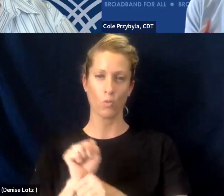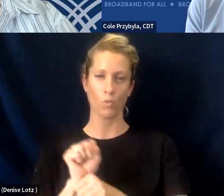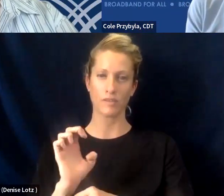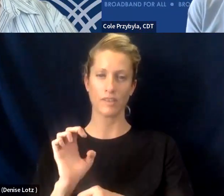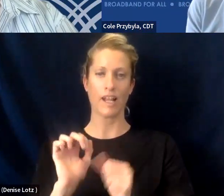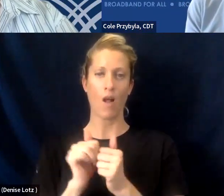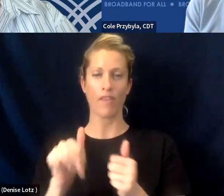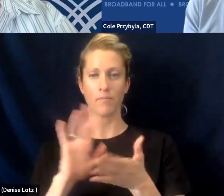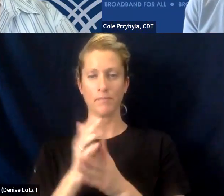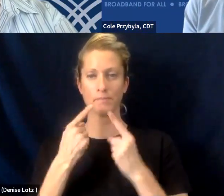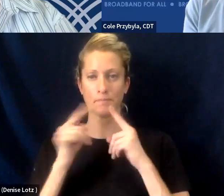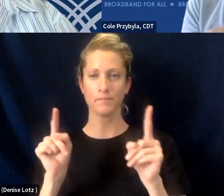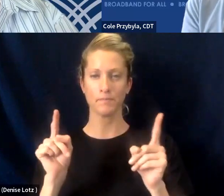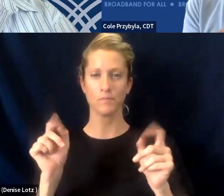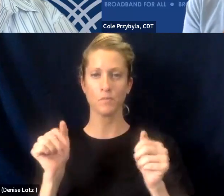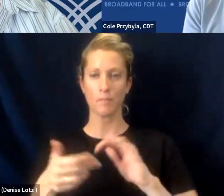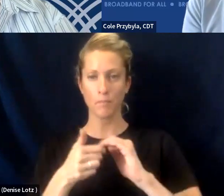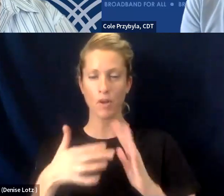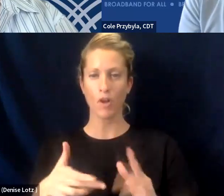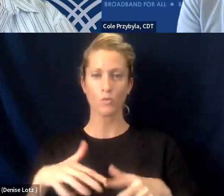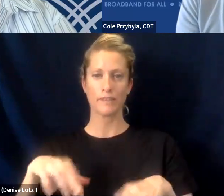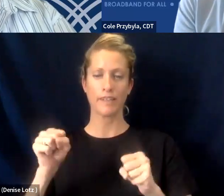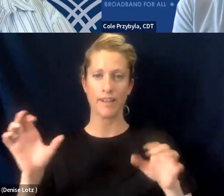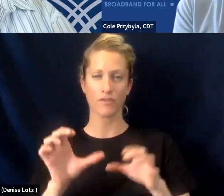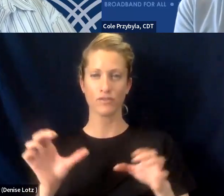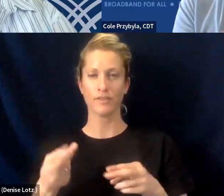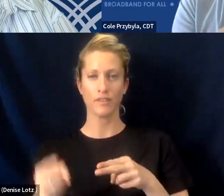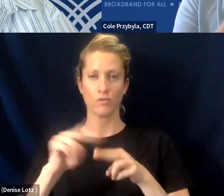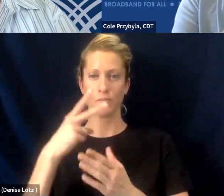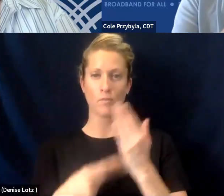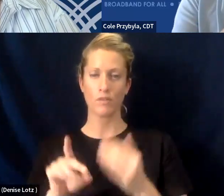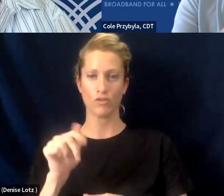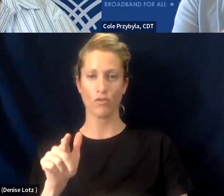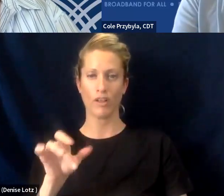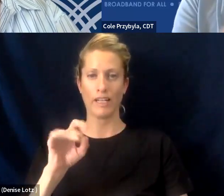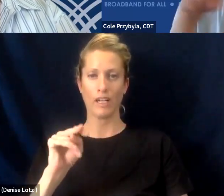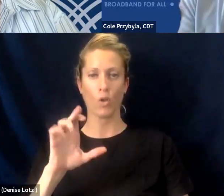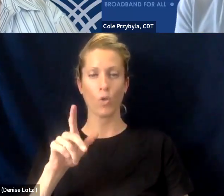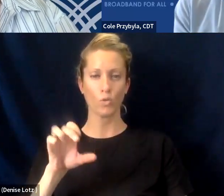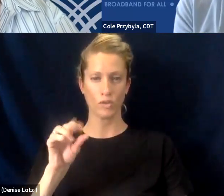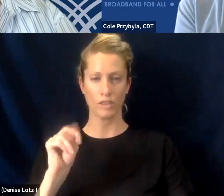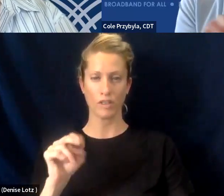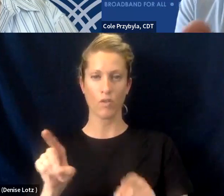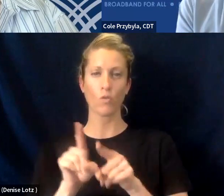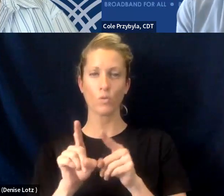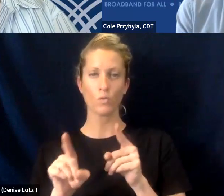To take action increases both digital inclusion, but then it also through economic development, improves the local economy.